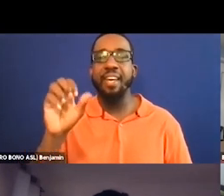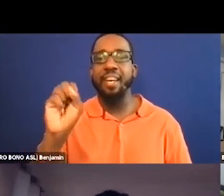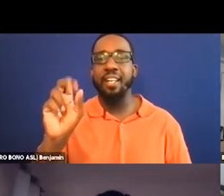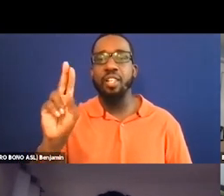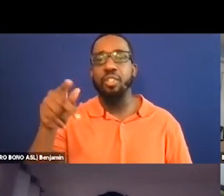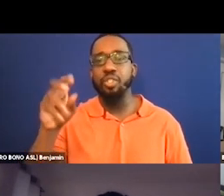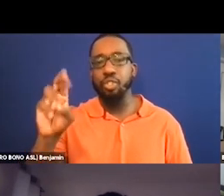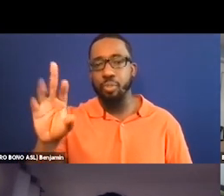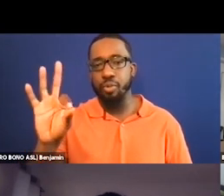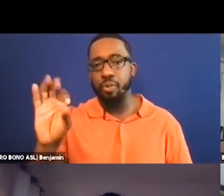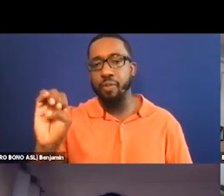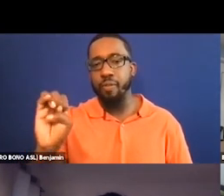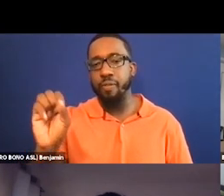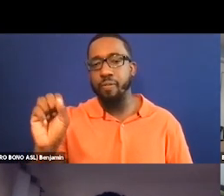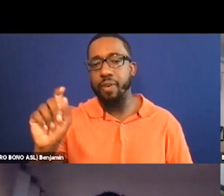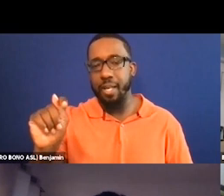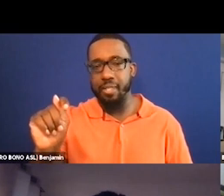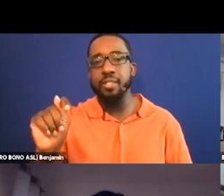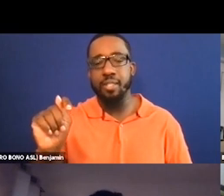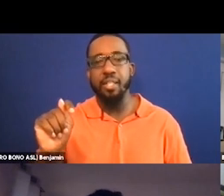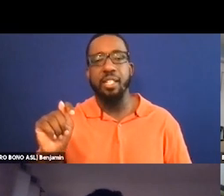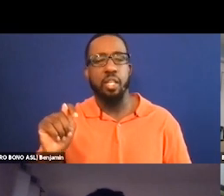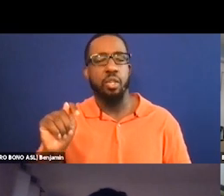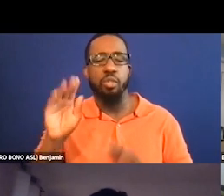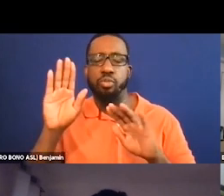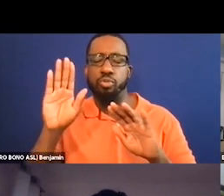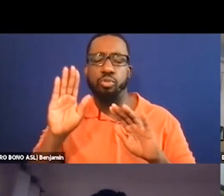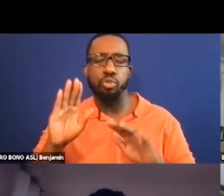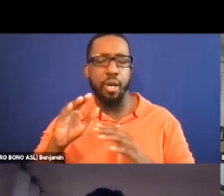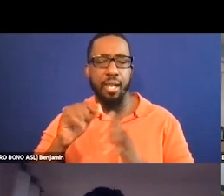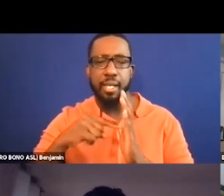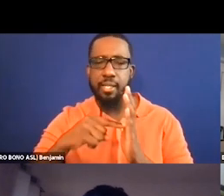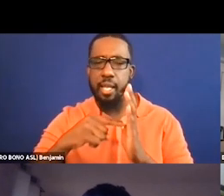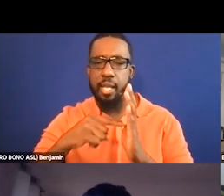the film makers should work with -- work on drafts and really think of this hard.